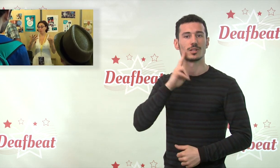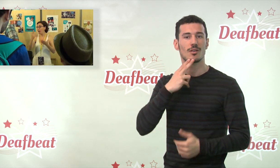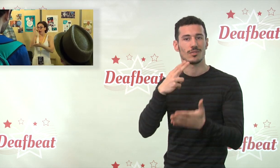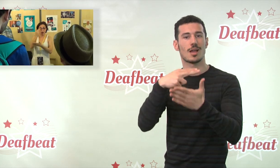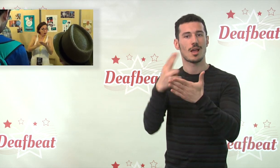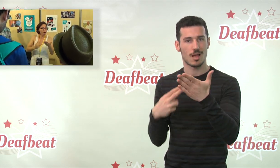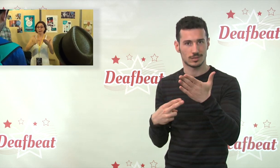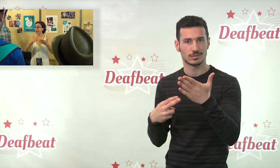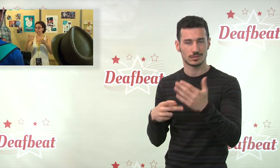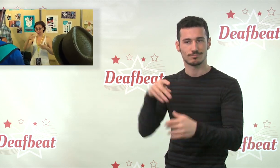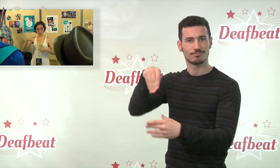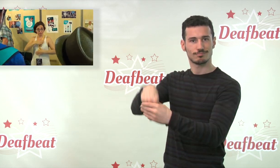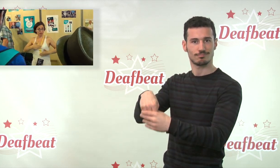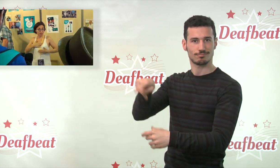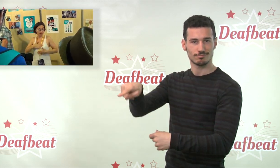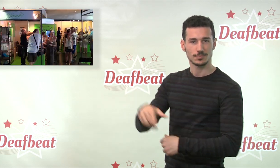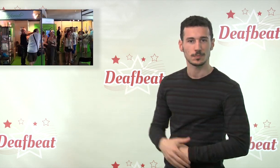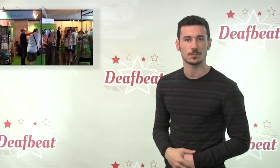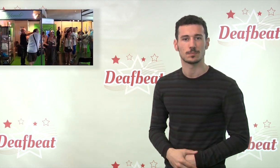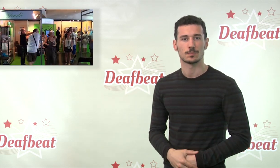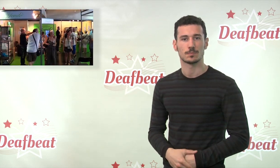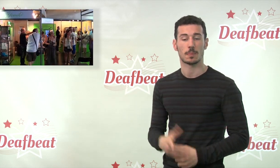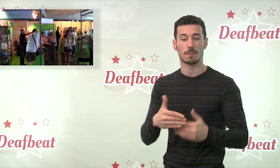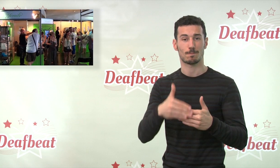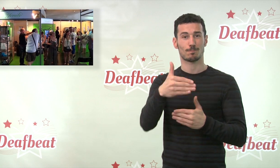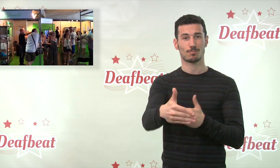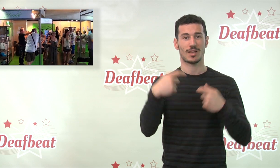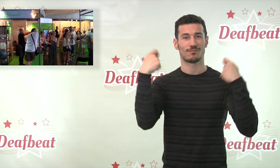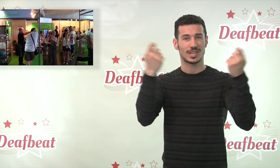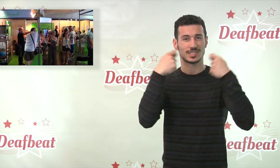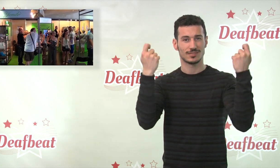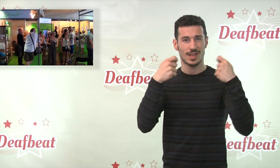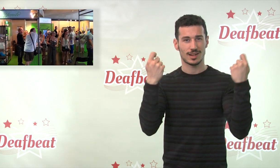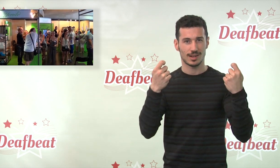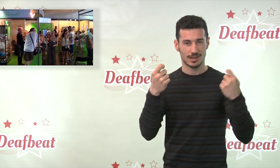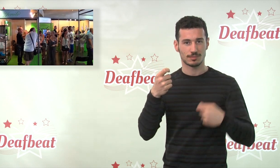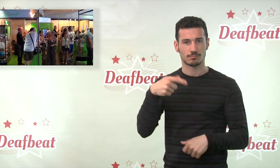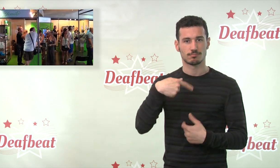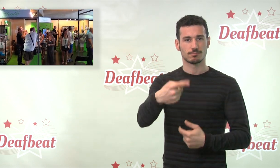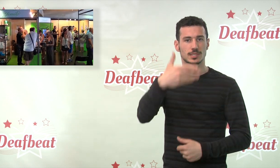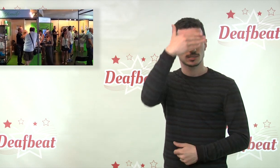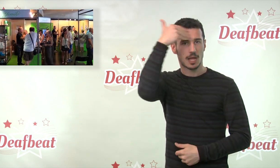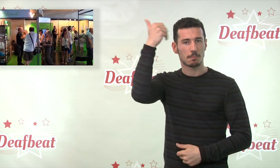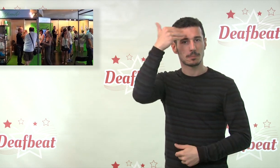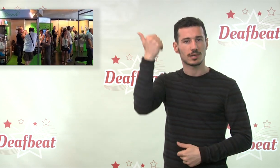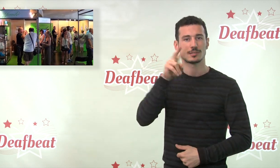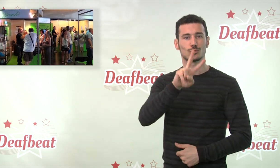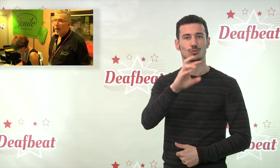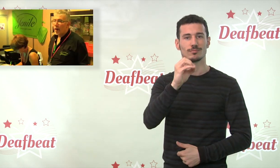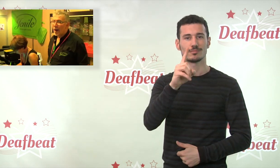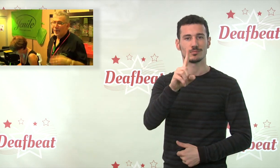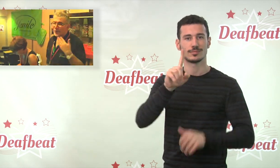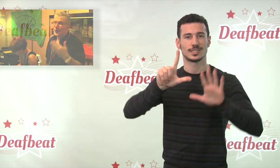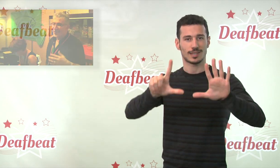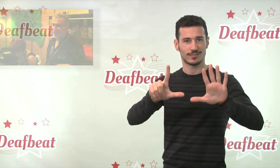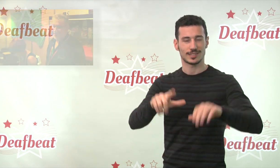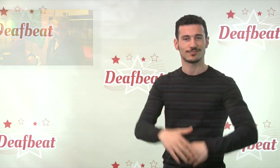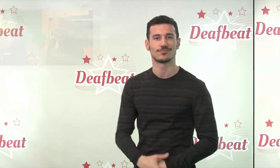deaf artists! The next festival will be in summer 2017.